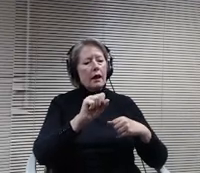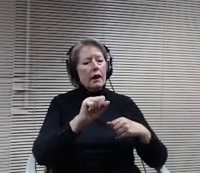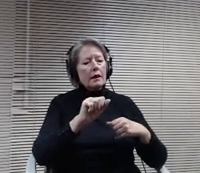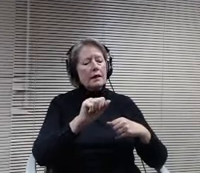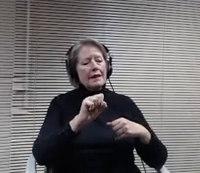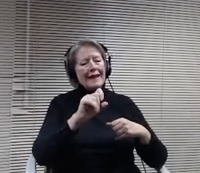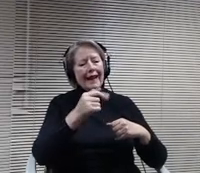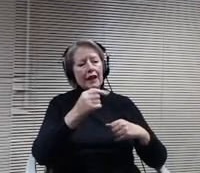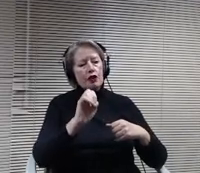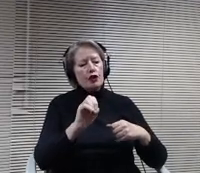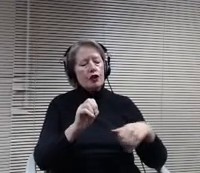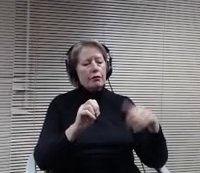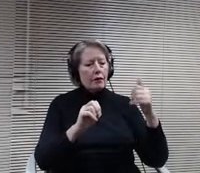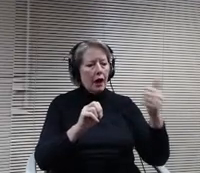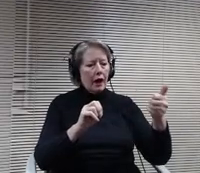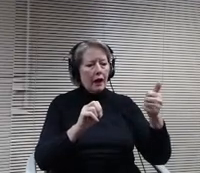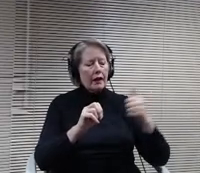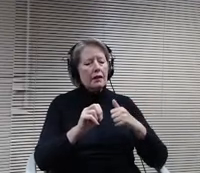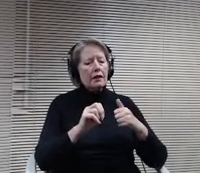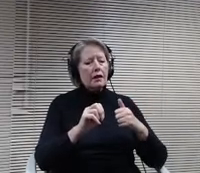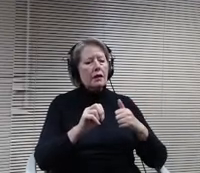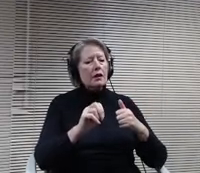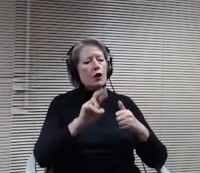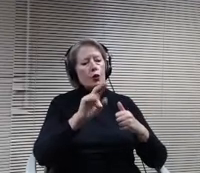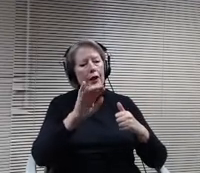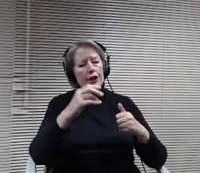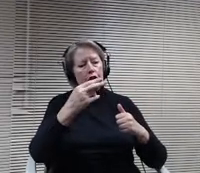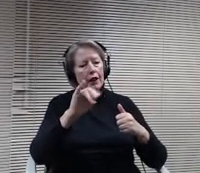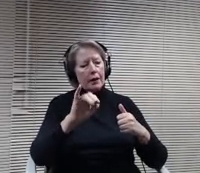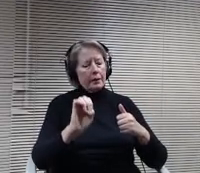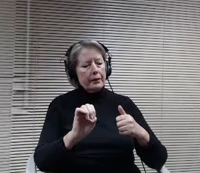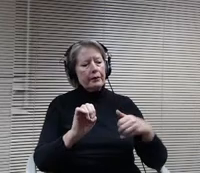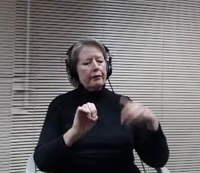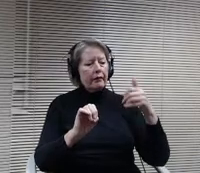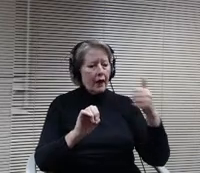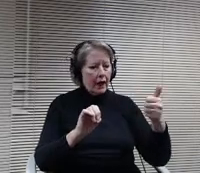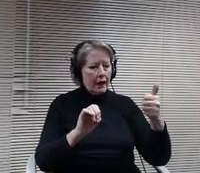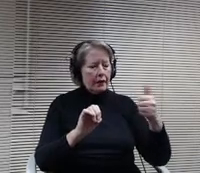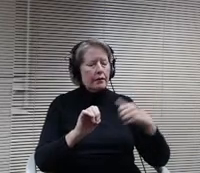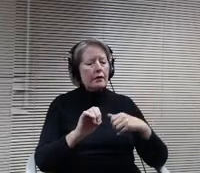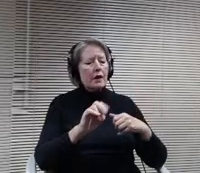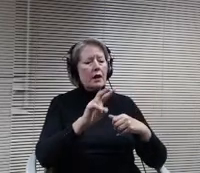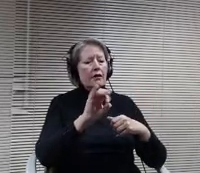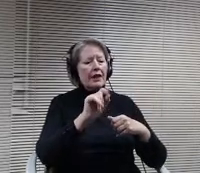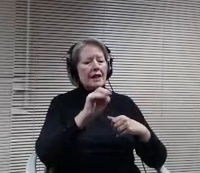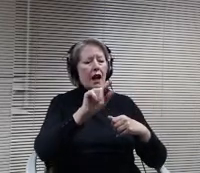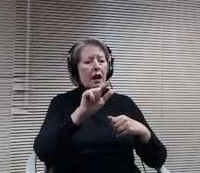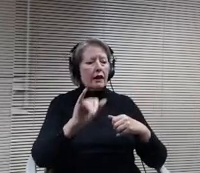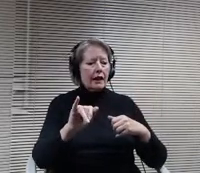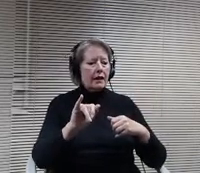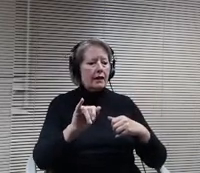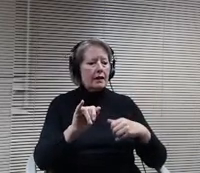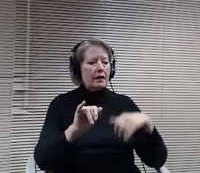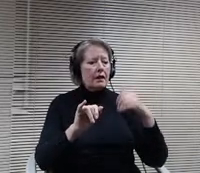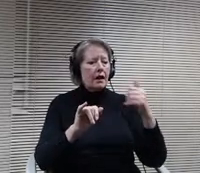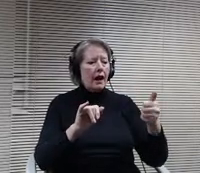Richie I board member Vitaly I board Member Wagner. I.